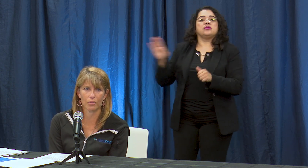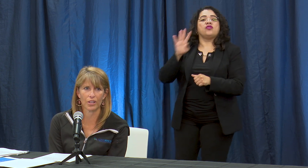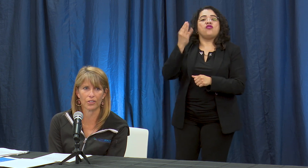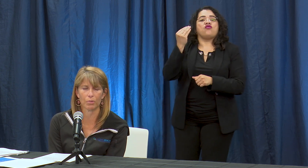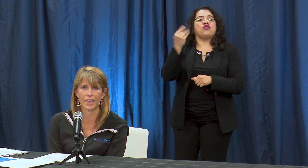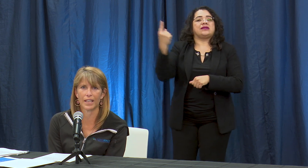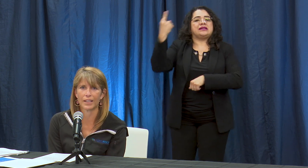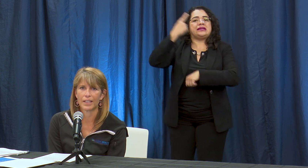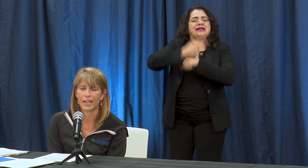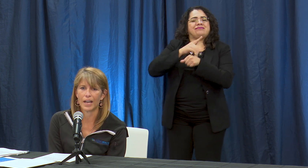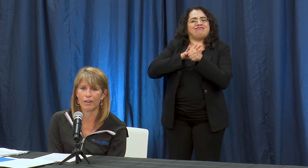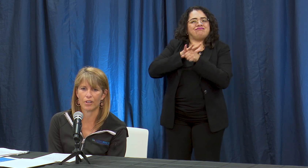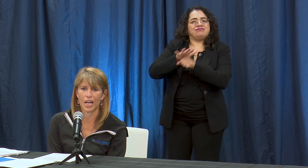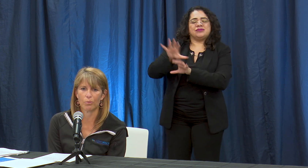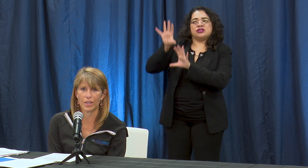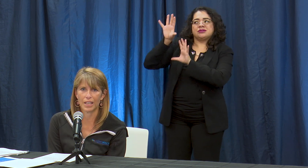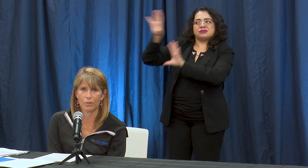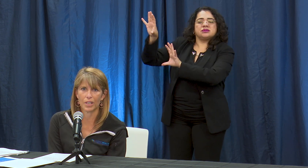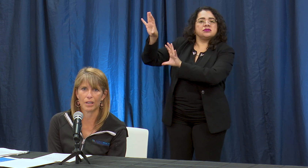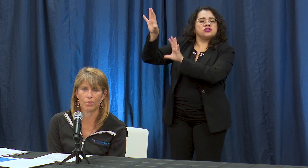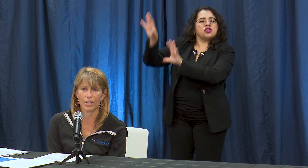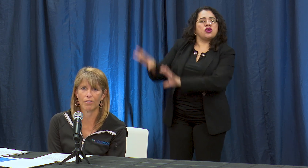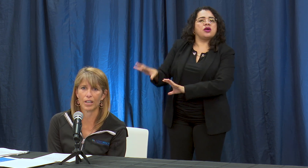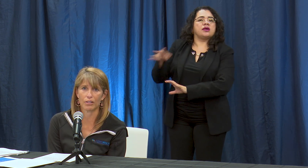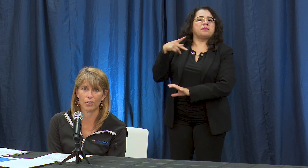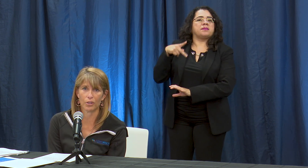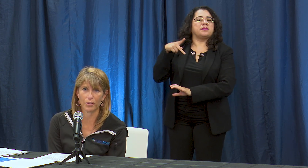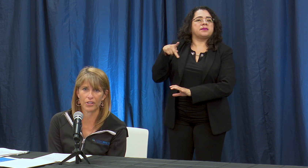well as a plan for an outbreak and we are working very closely with our